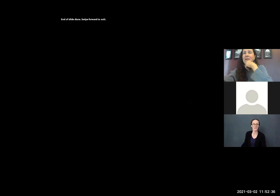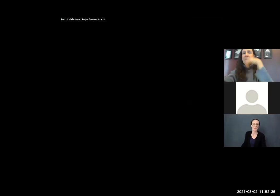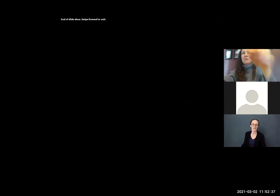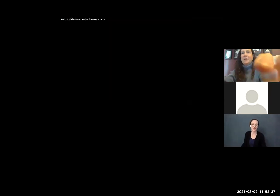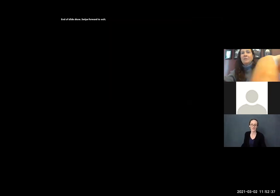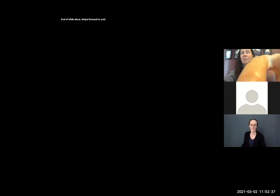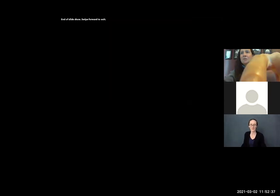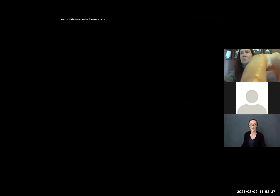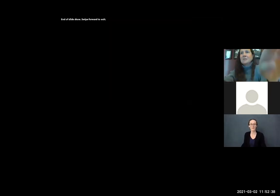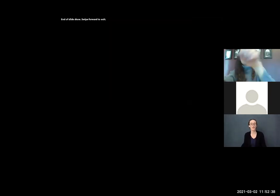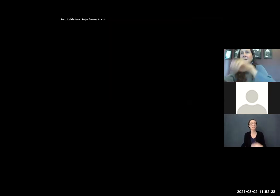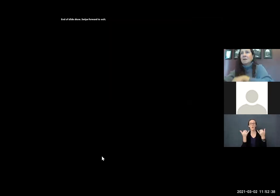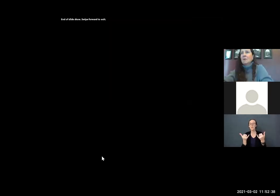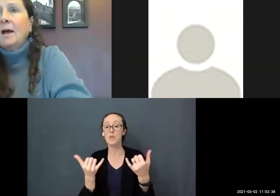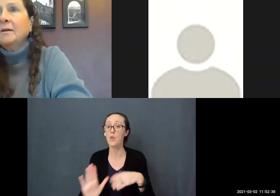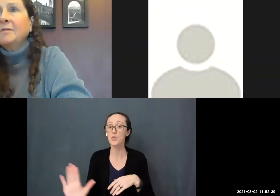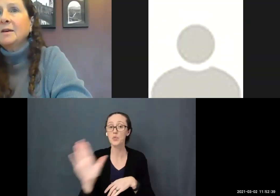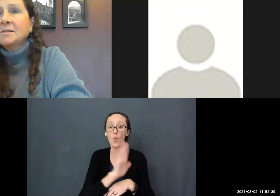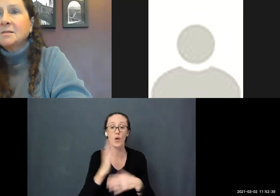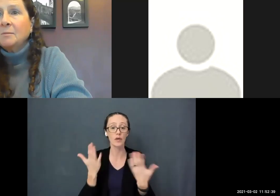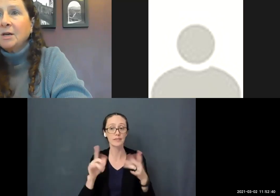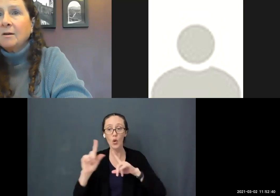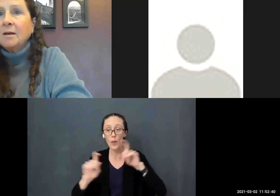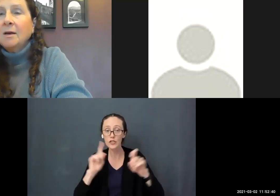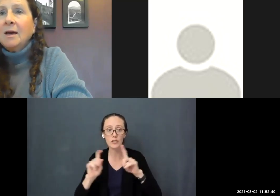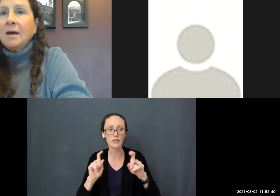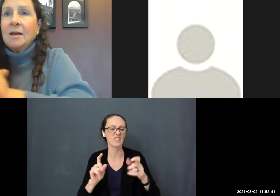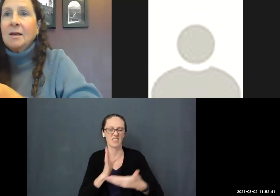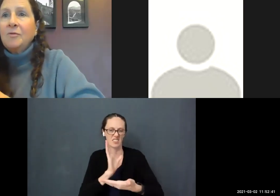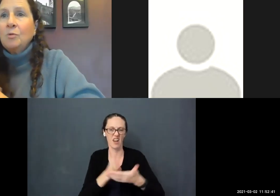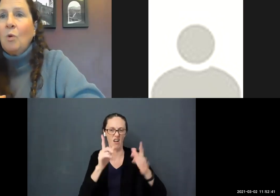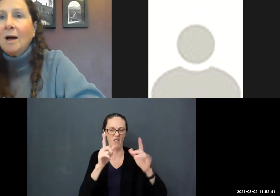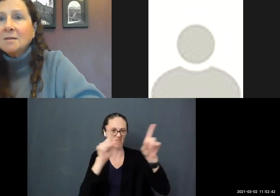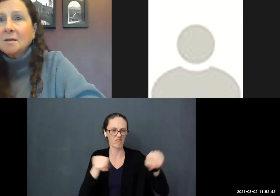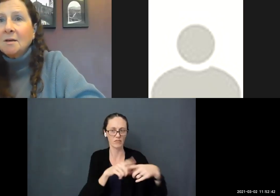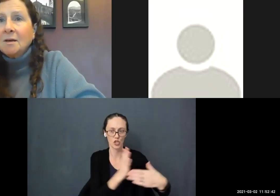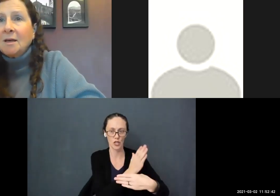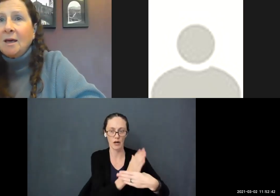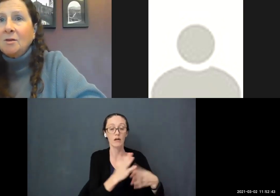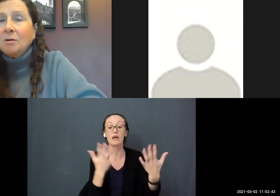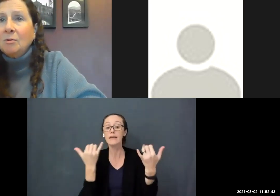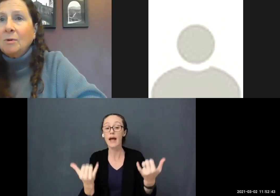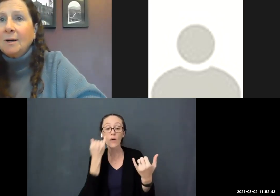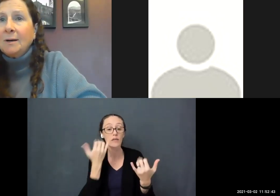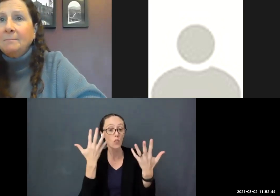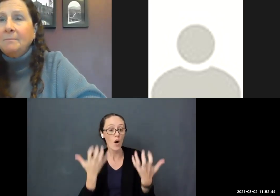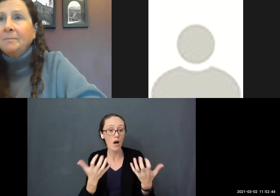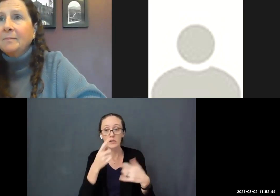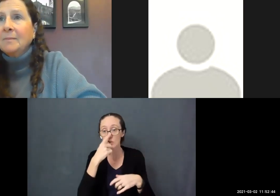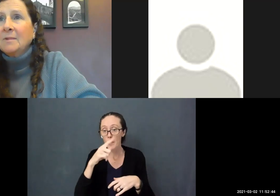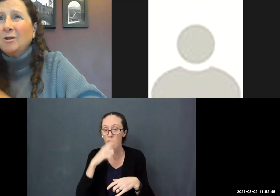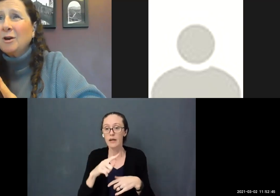take your final questions and I am going out of this - stop sharing, and if you want to turn your